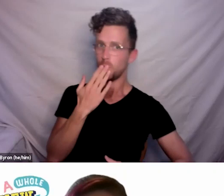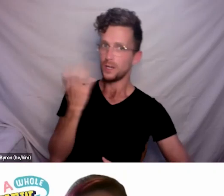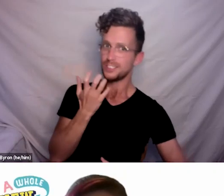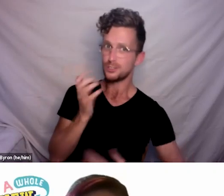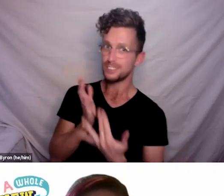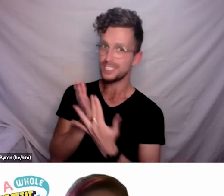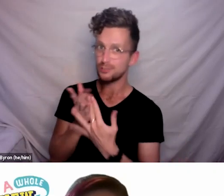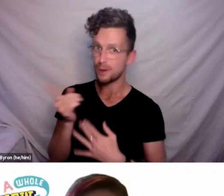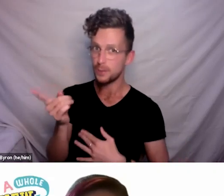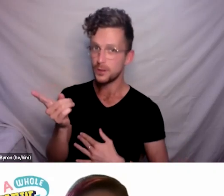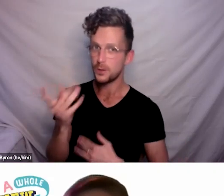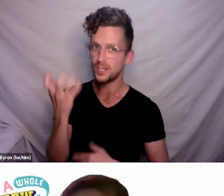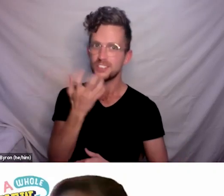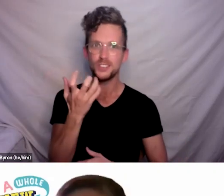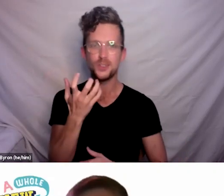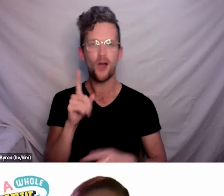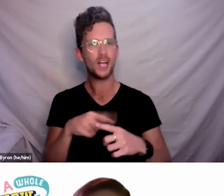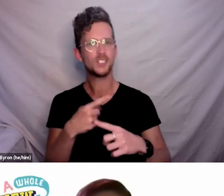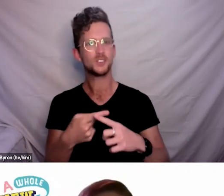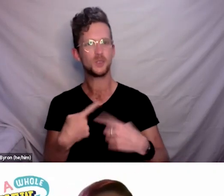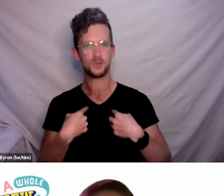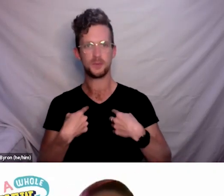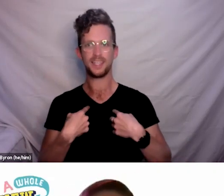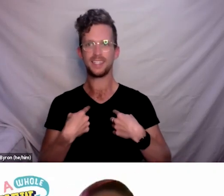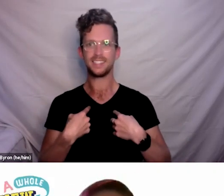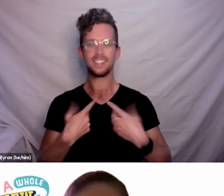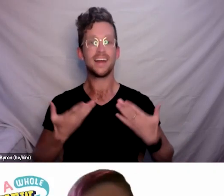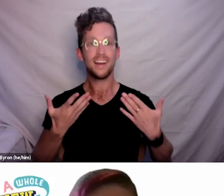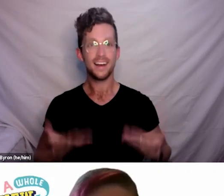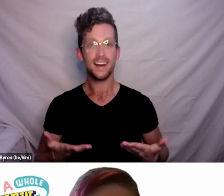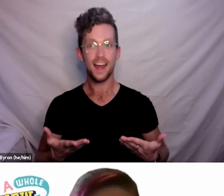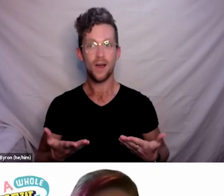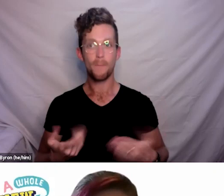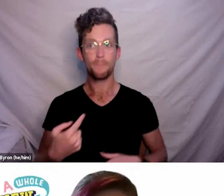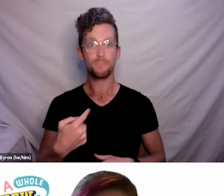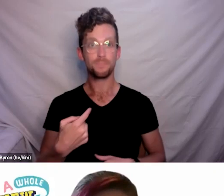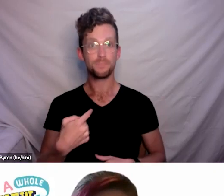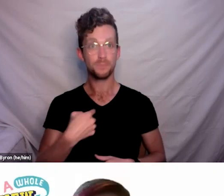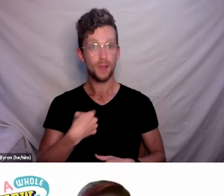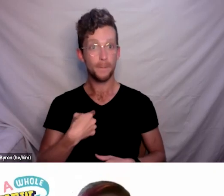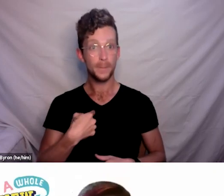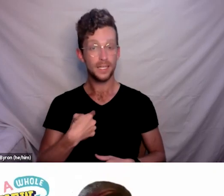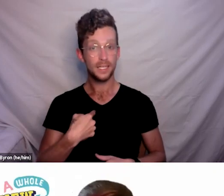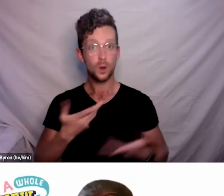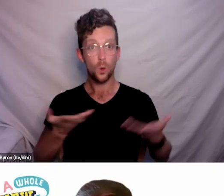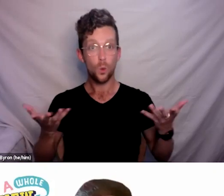Sorry about that folks. I’m currently attending the seventh